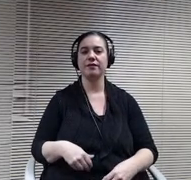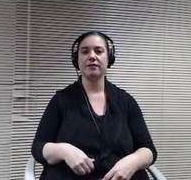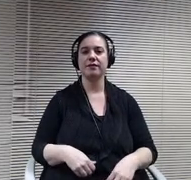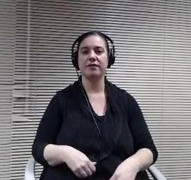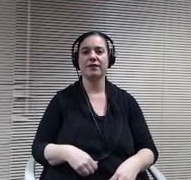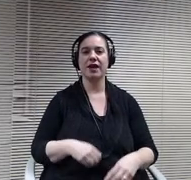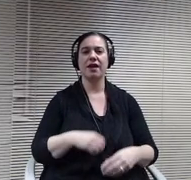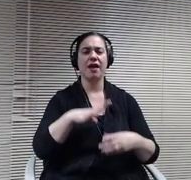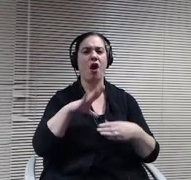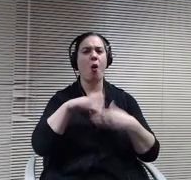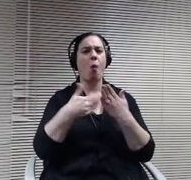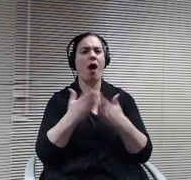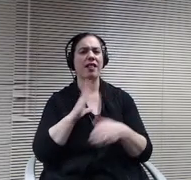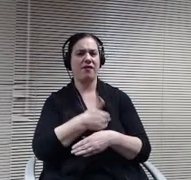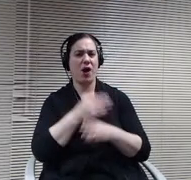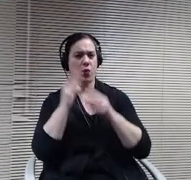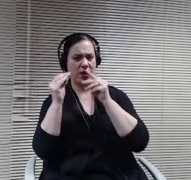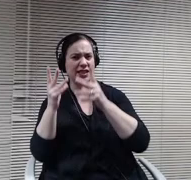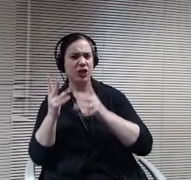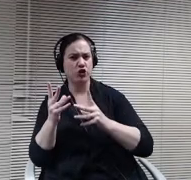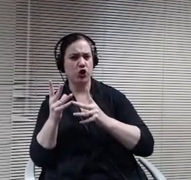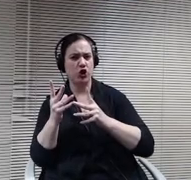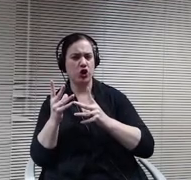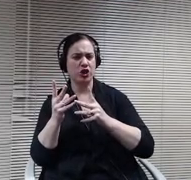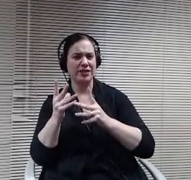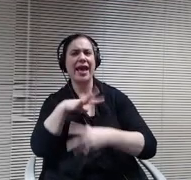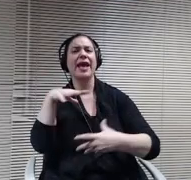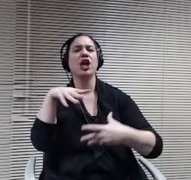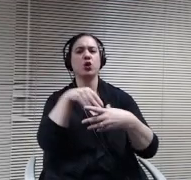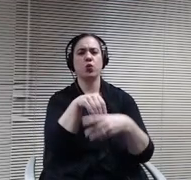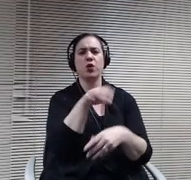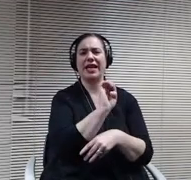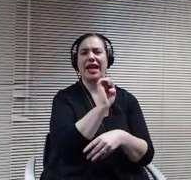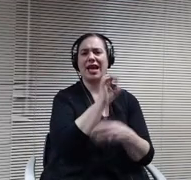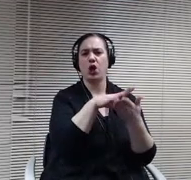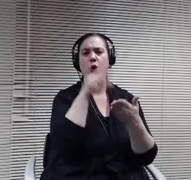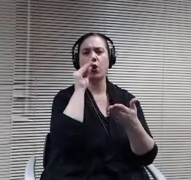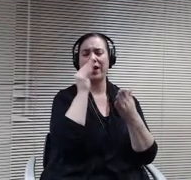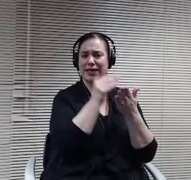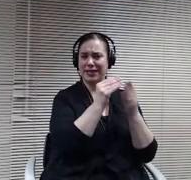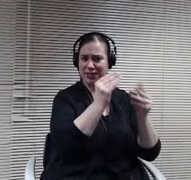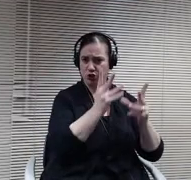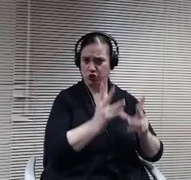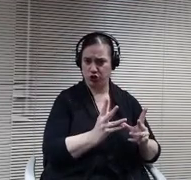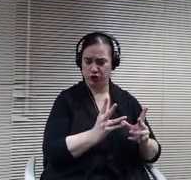And then we'll have two days of E Learning for 4th and 5th